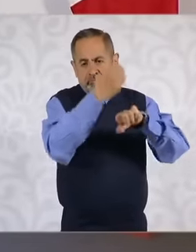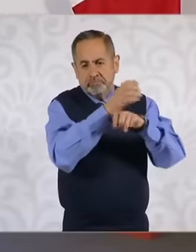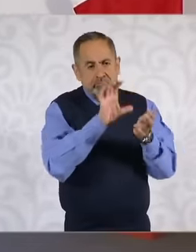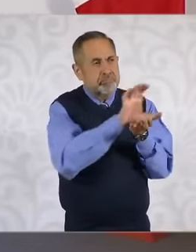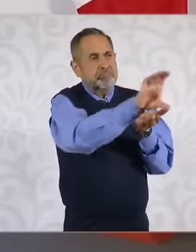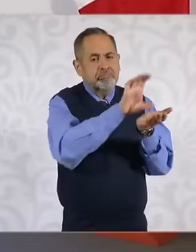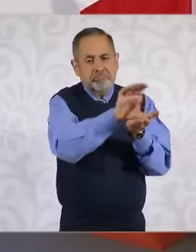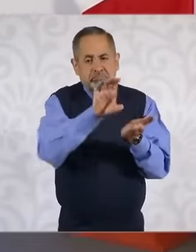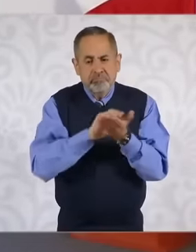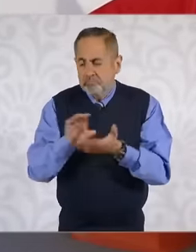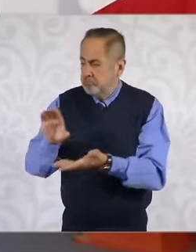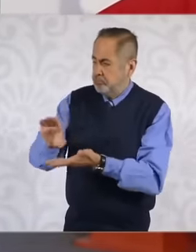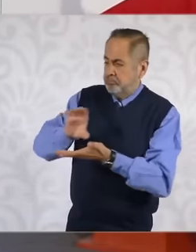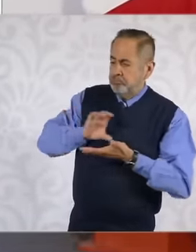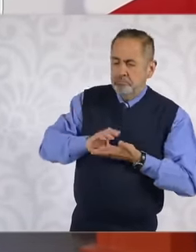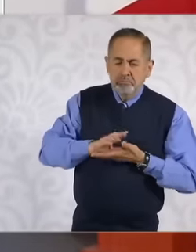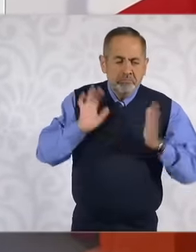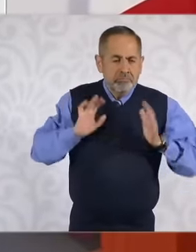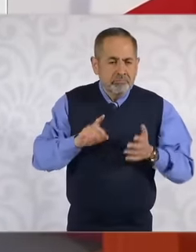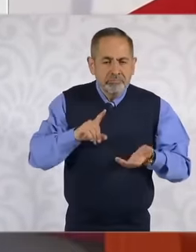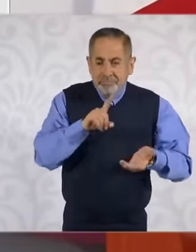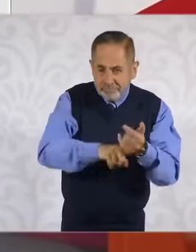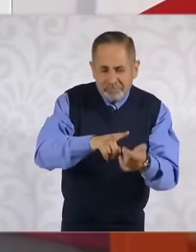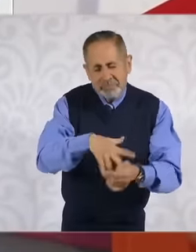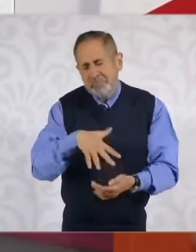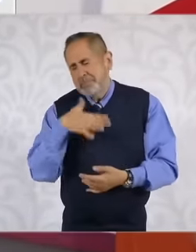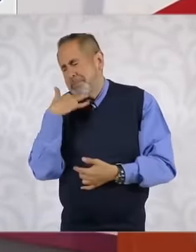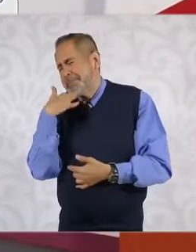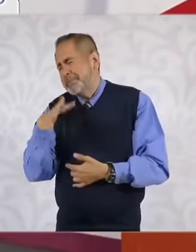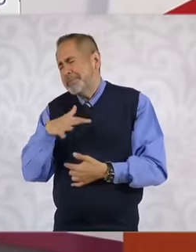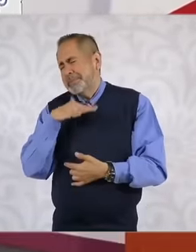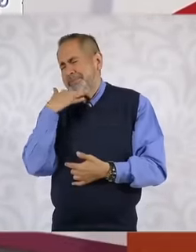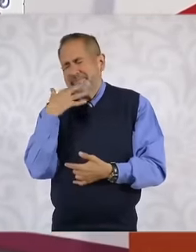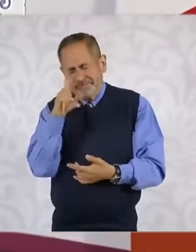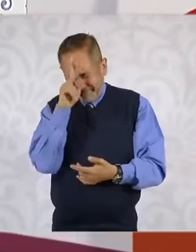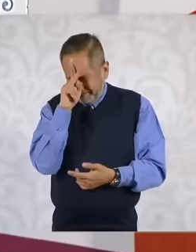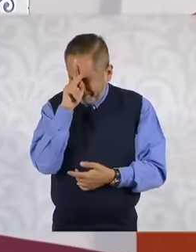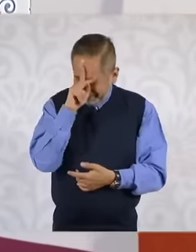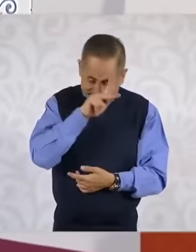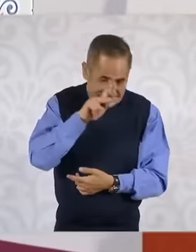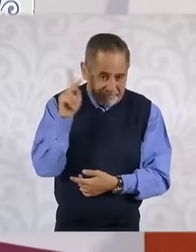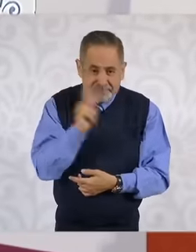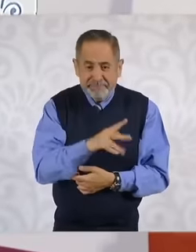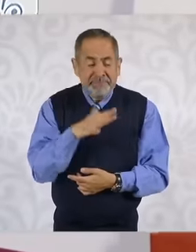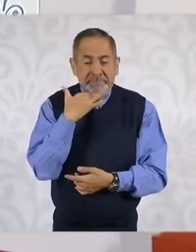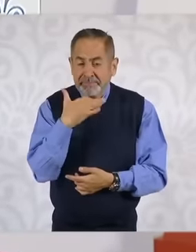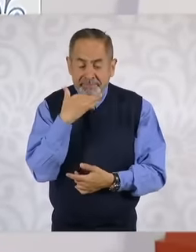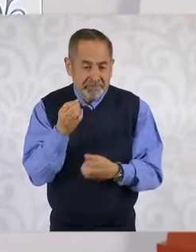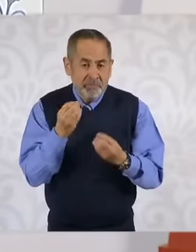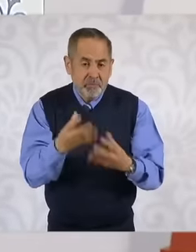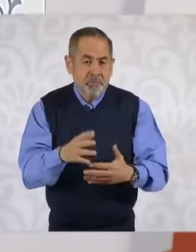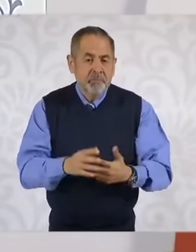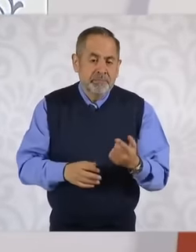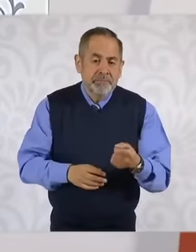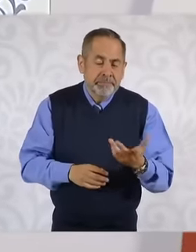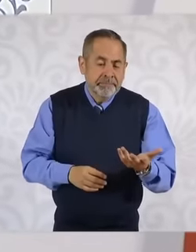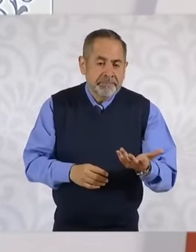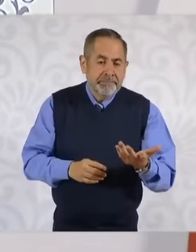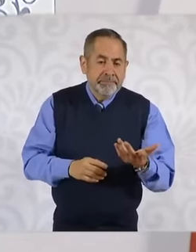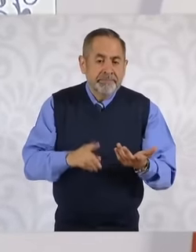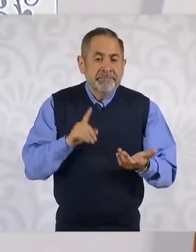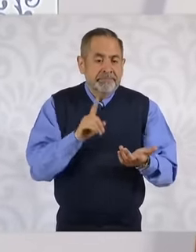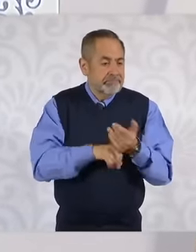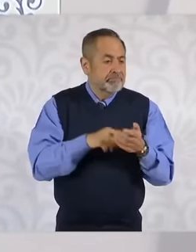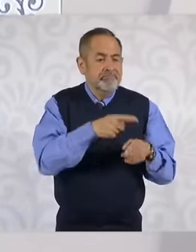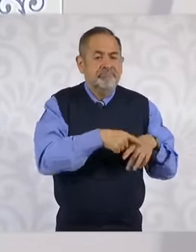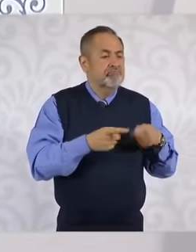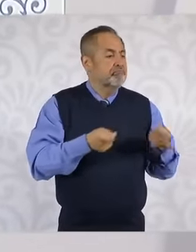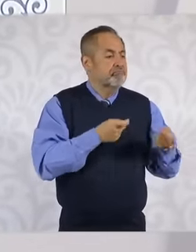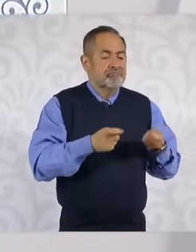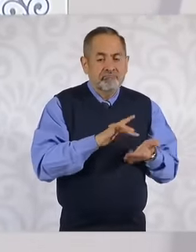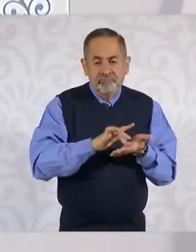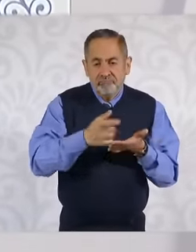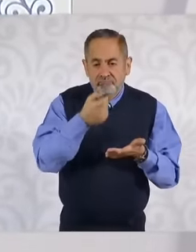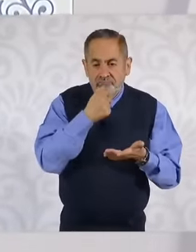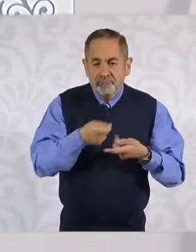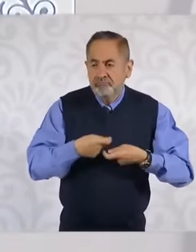that order there was Terrible corruption and in addition the distribution of medicines